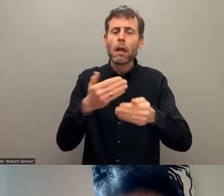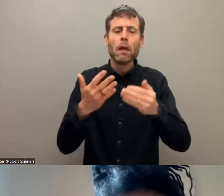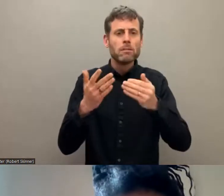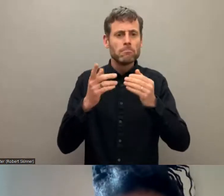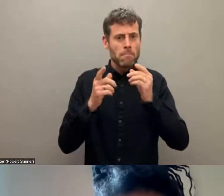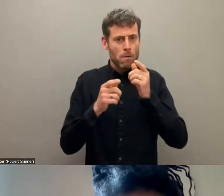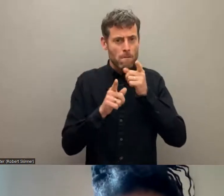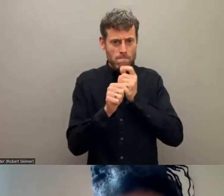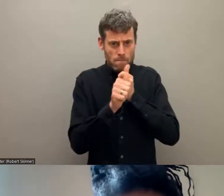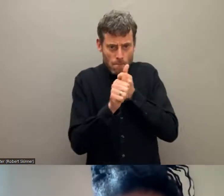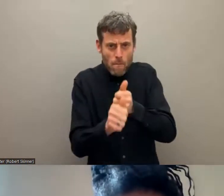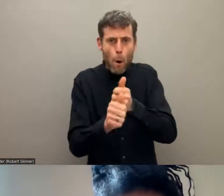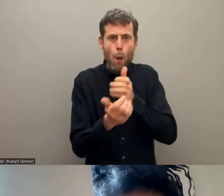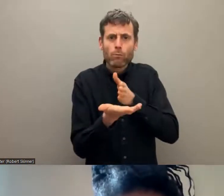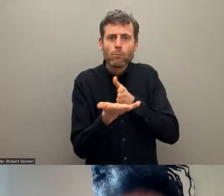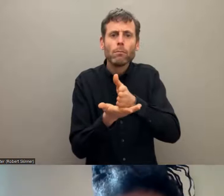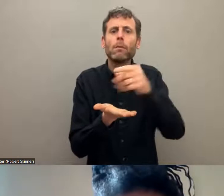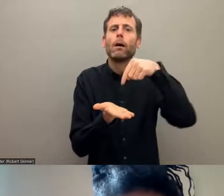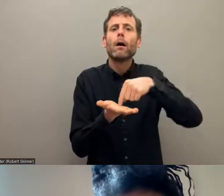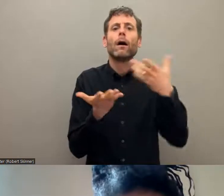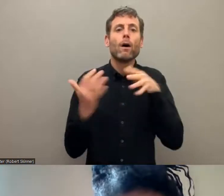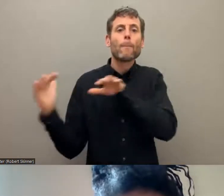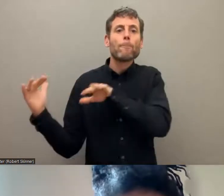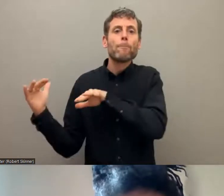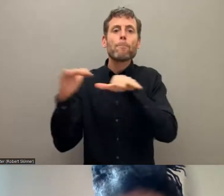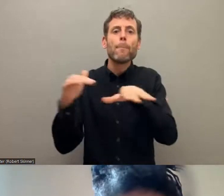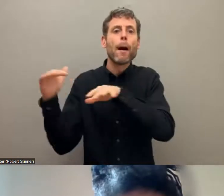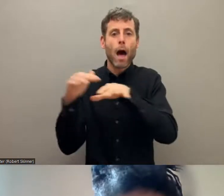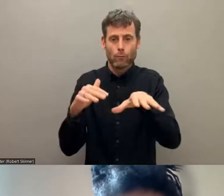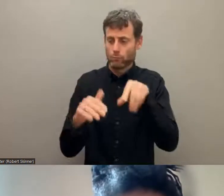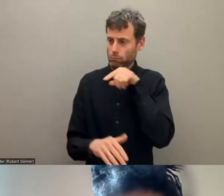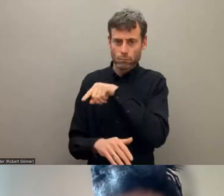very important to do now